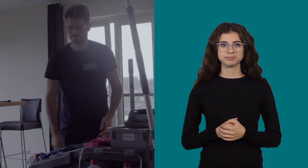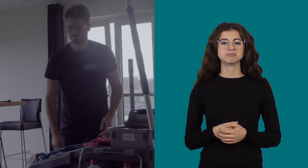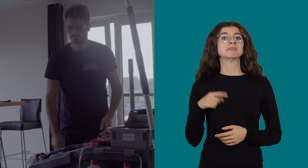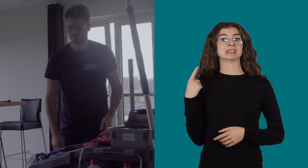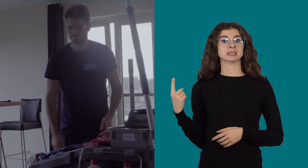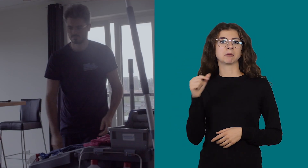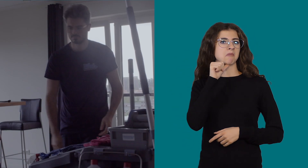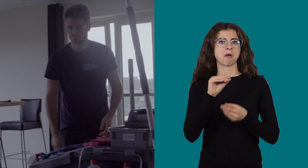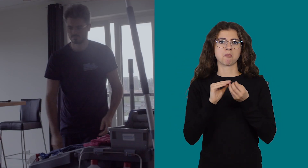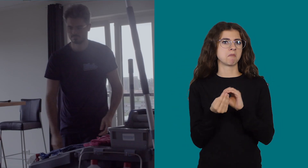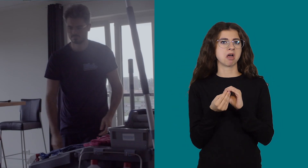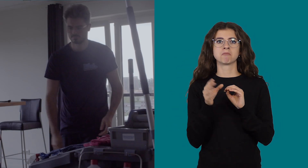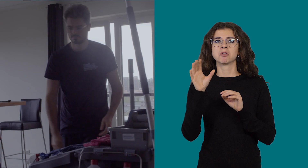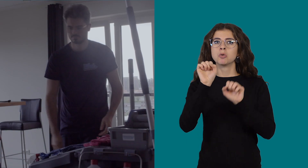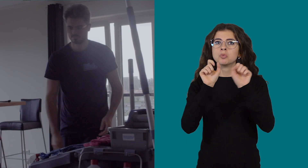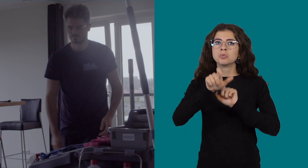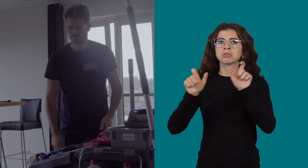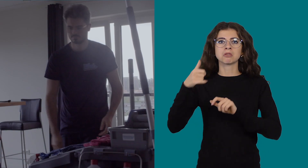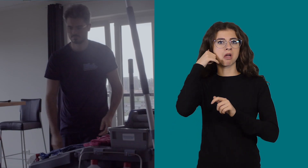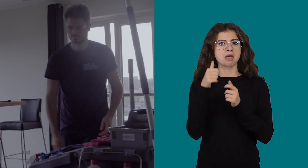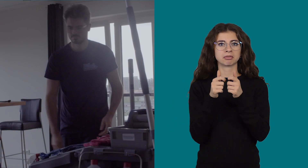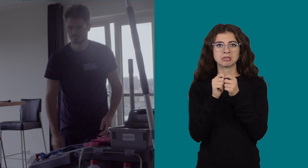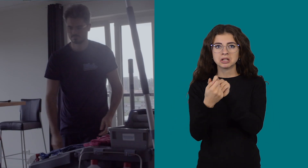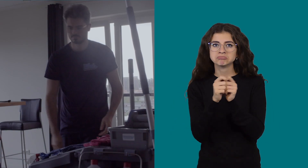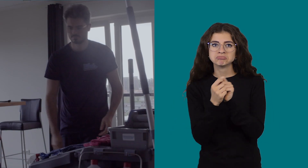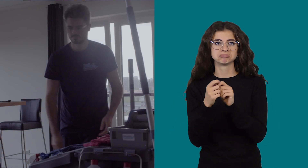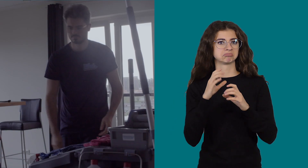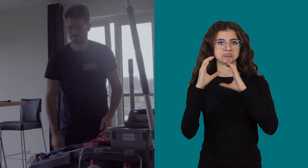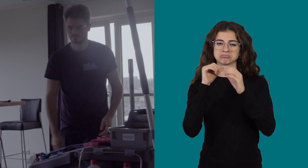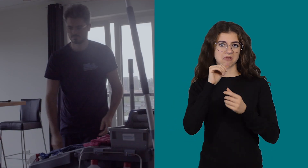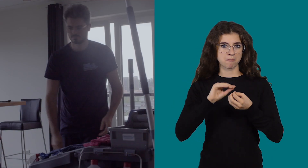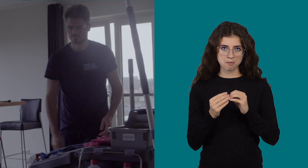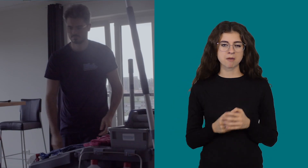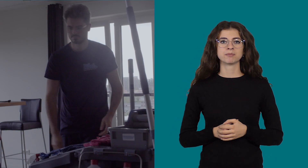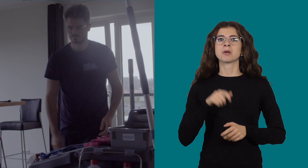He has no problems communication with the customer via his mobile.